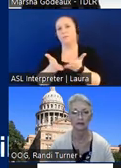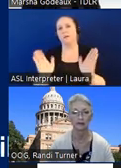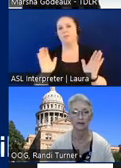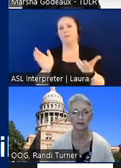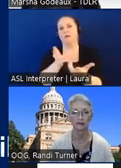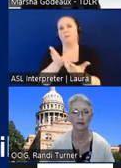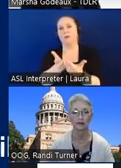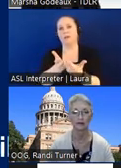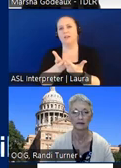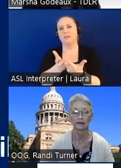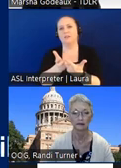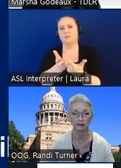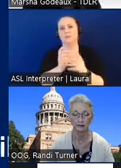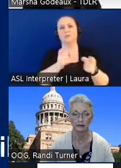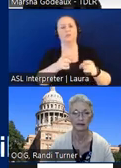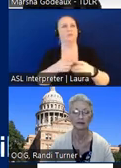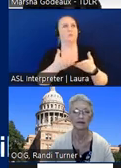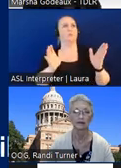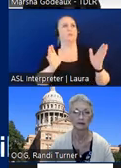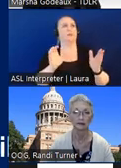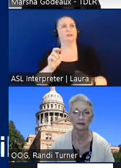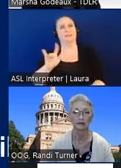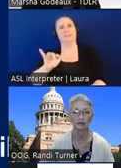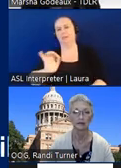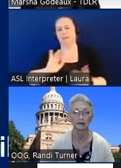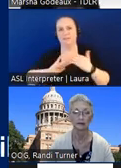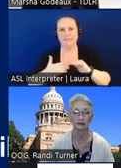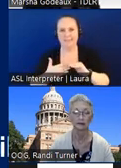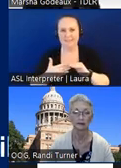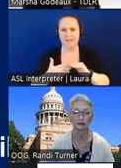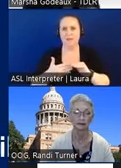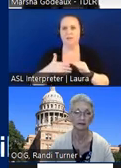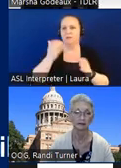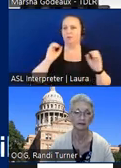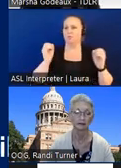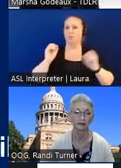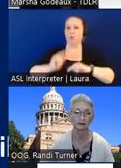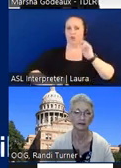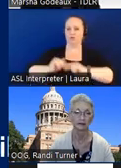public entity like the city because there's no construction done between those two phases